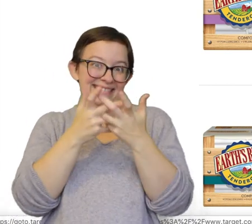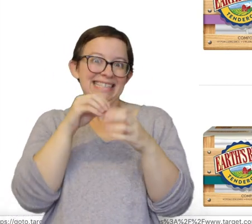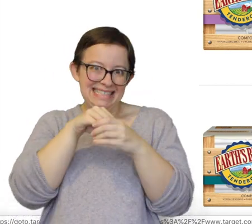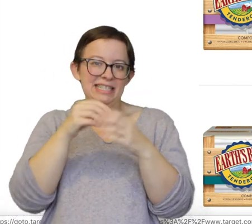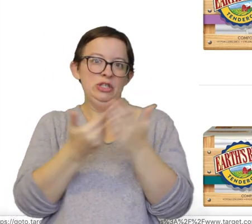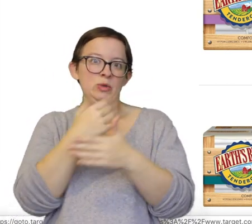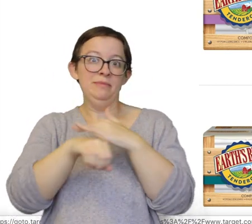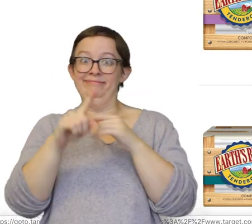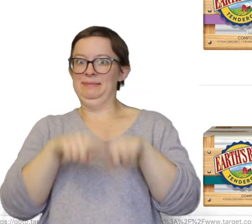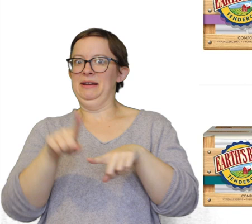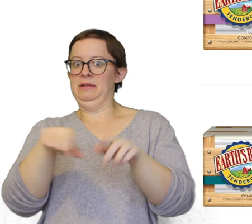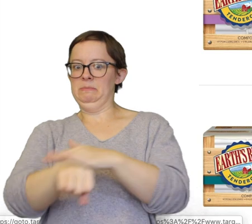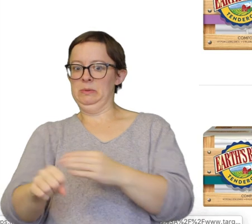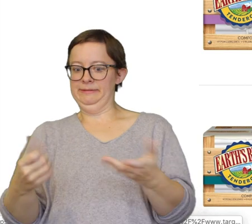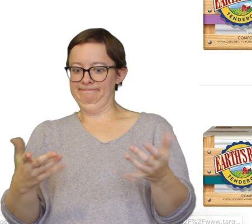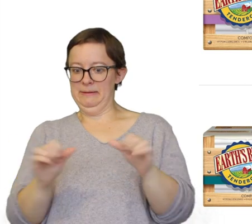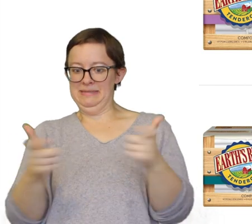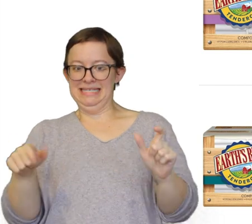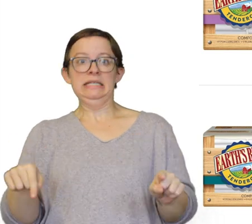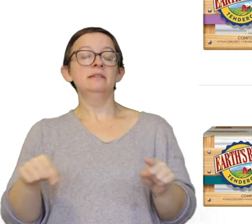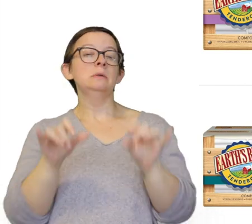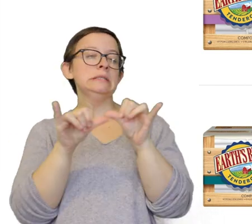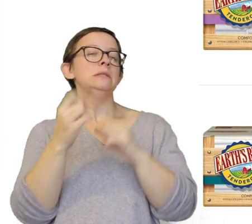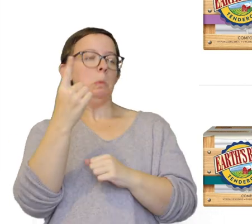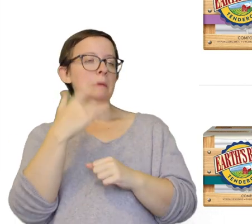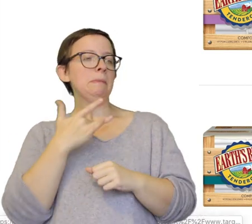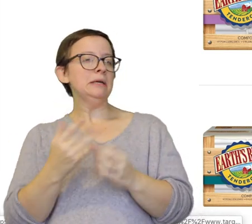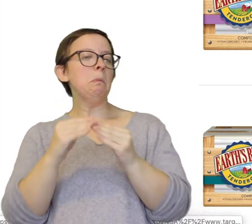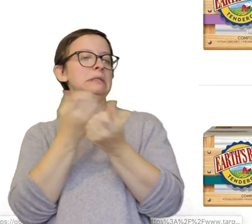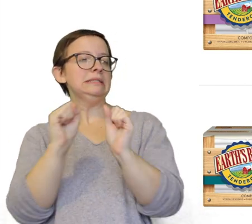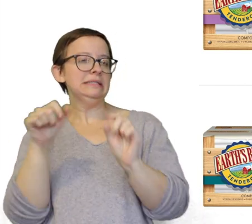Depending on what size they come out. So size one is usually a little bit of a safer bet.